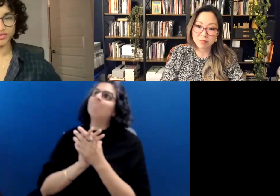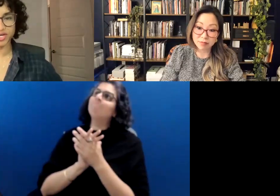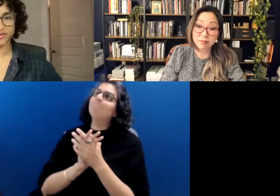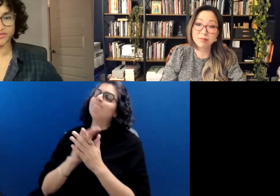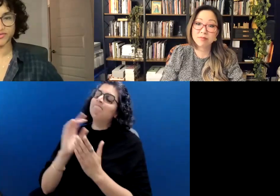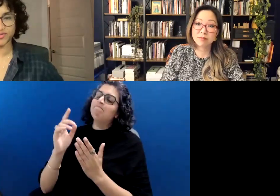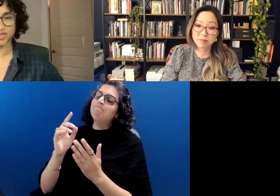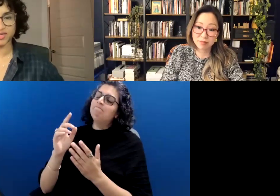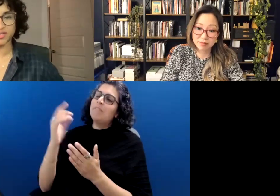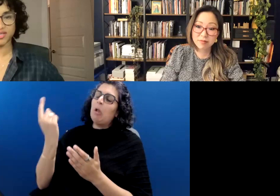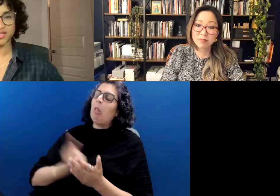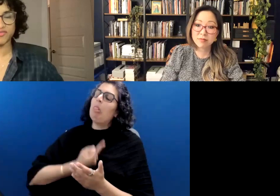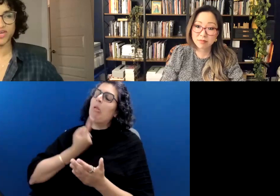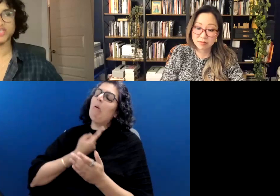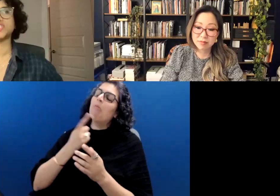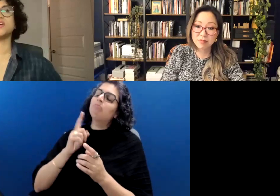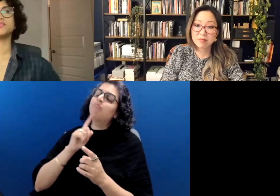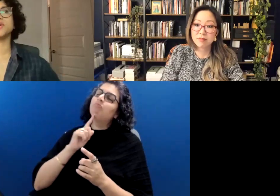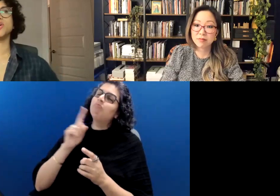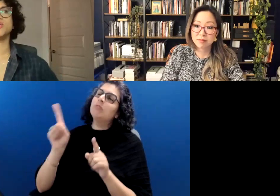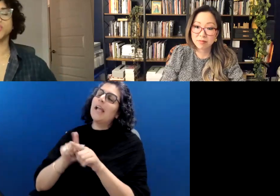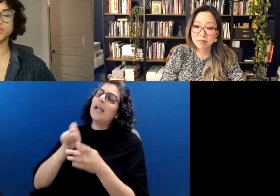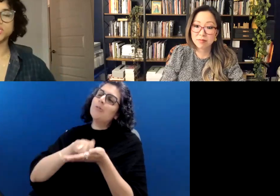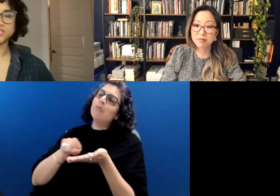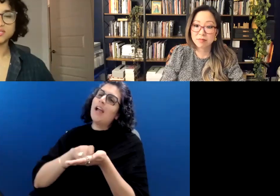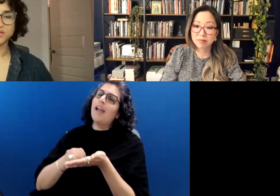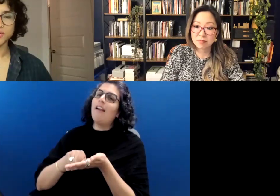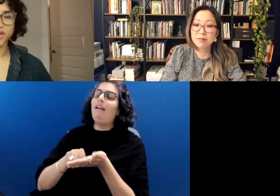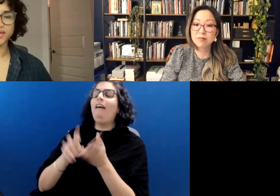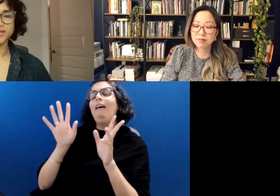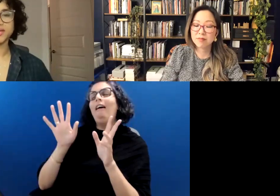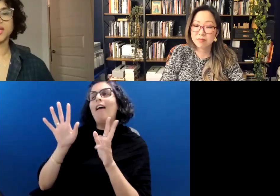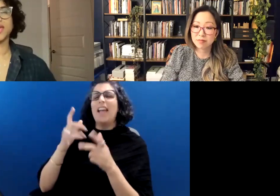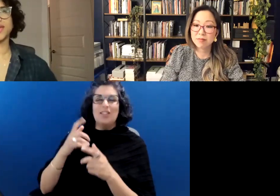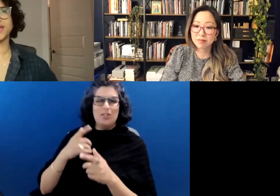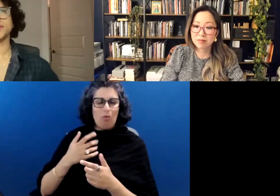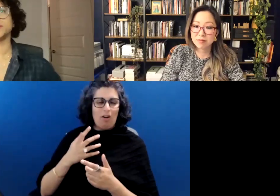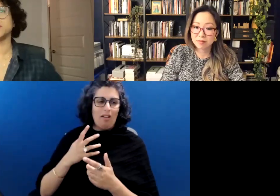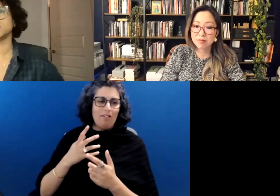you know, And fetishized my own loneliness in a way.